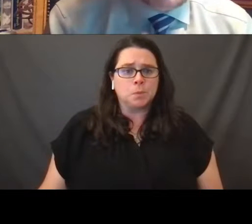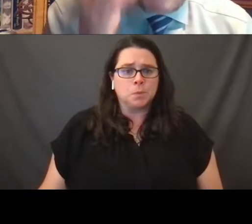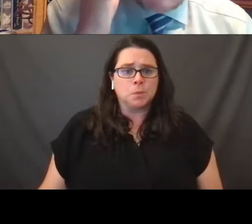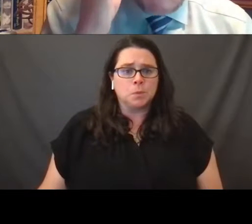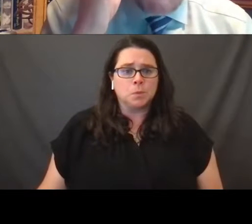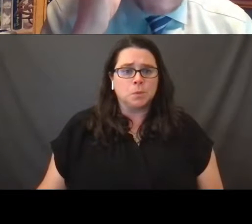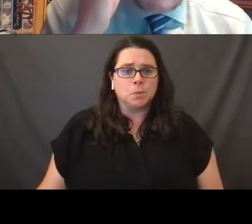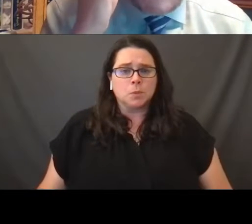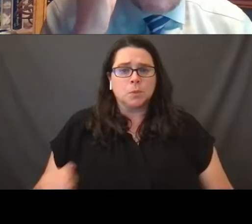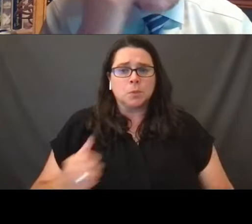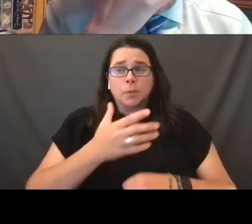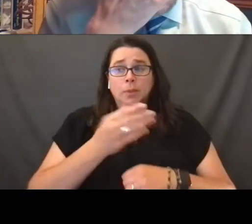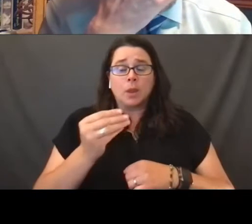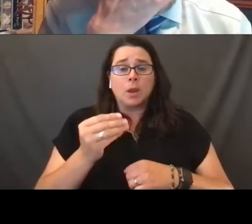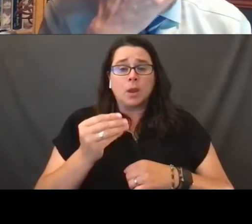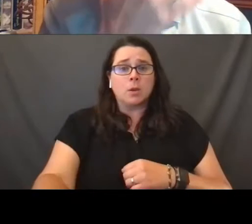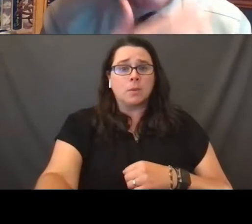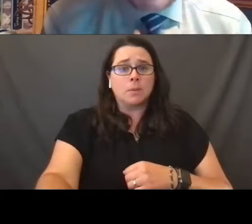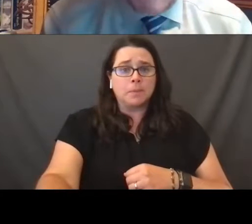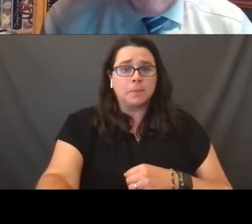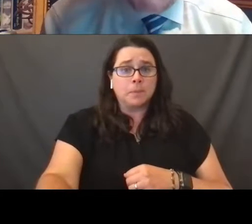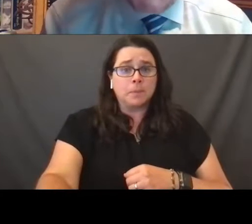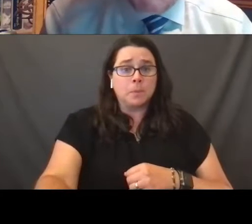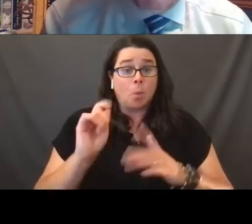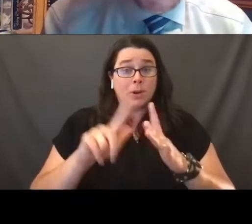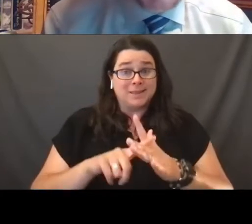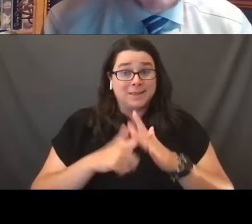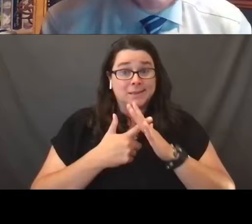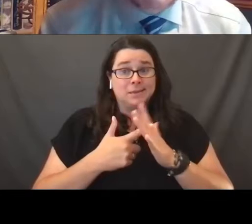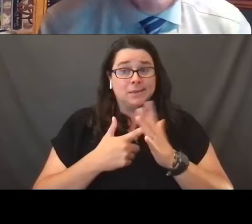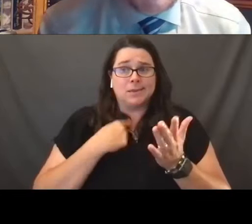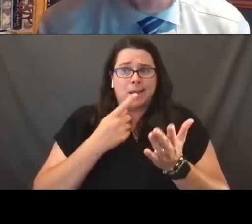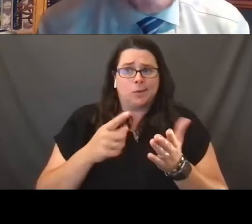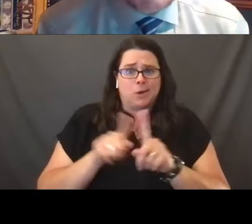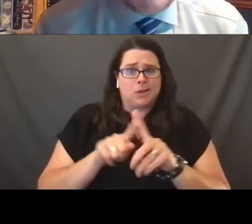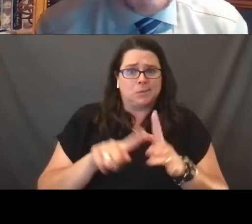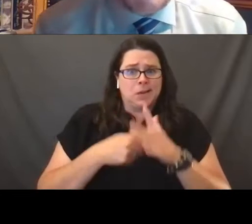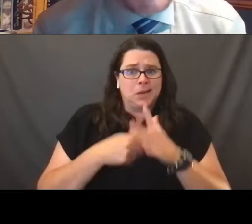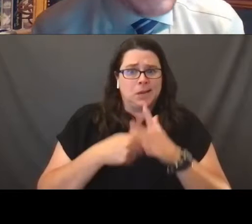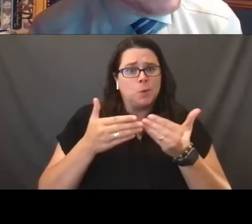And so I want to tell you as we begin and we move forward in the presentation